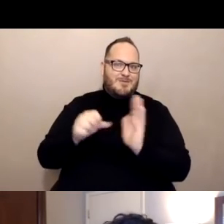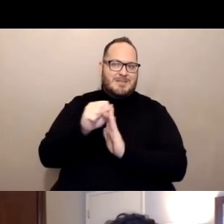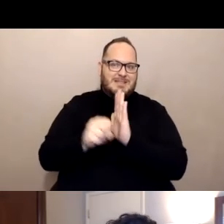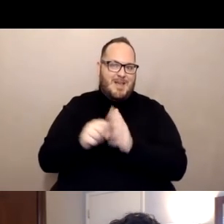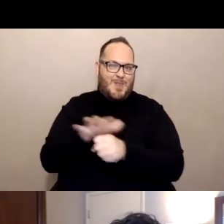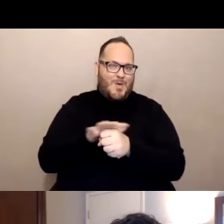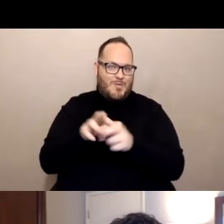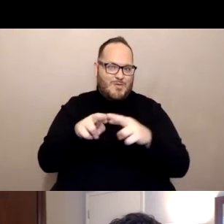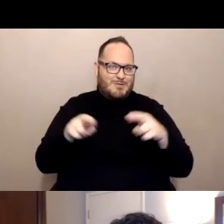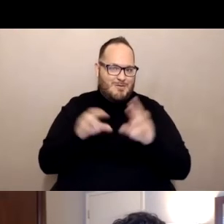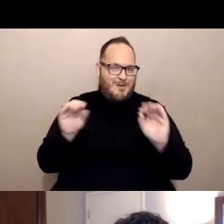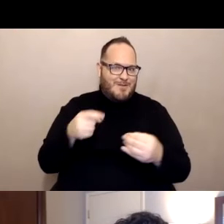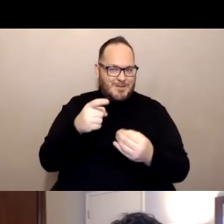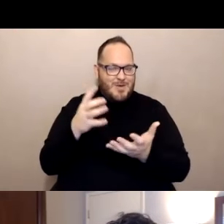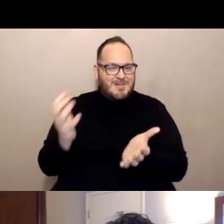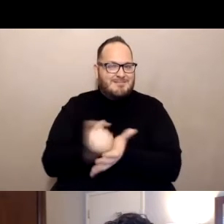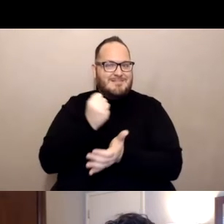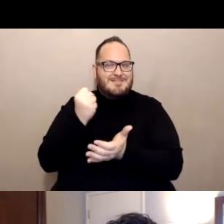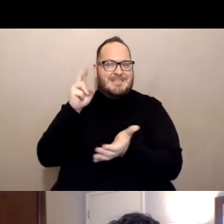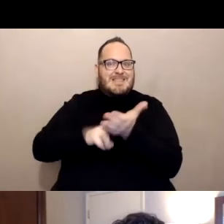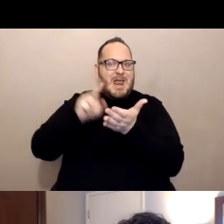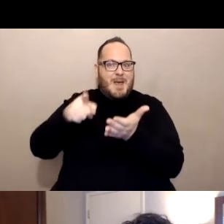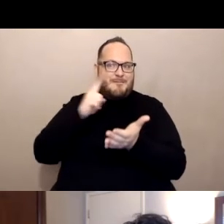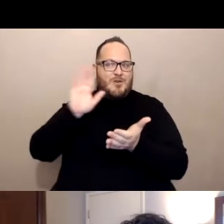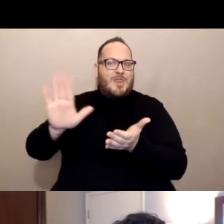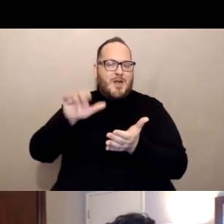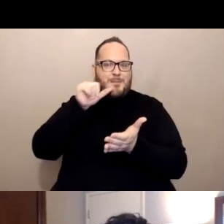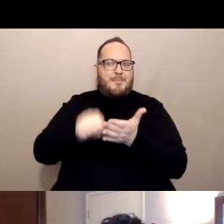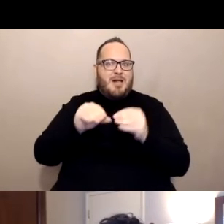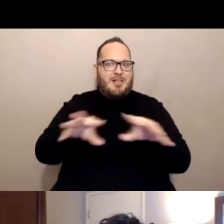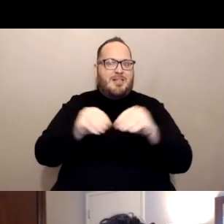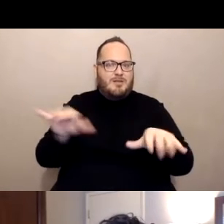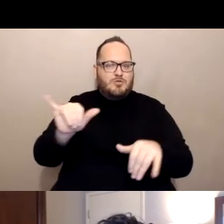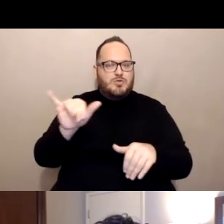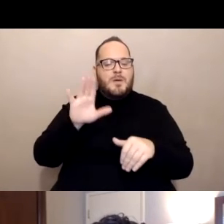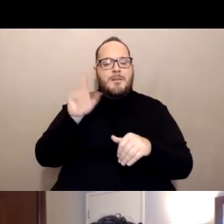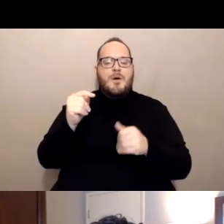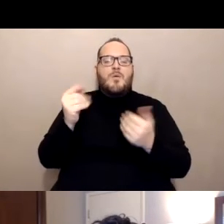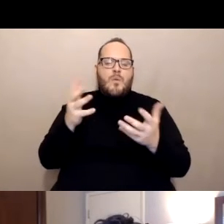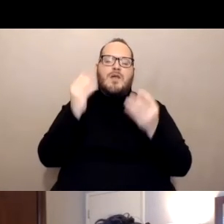But we wanted to make sure people knew that Vaccinate all 58 is a good newsletter, and you can sign up